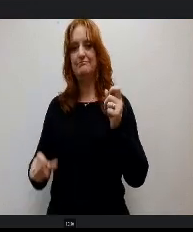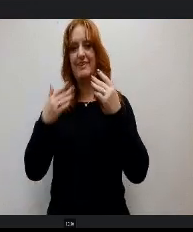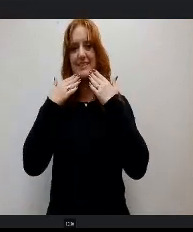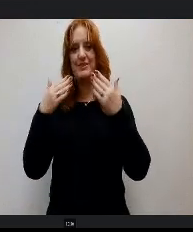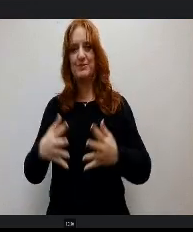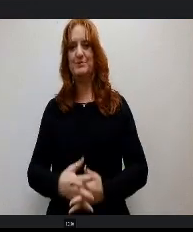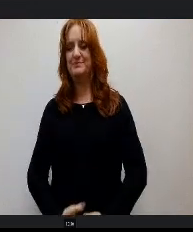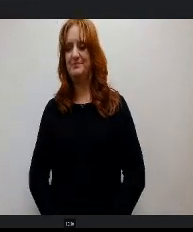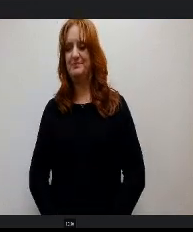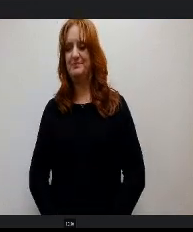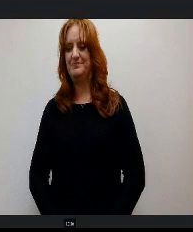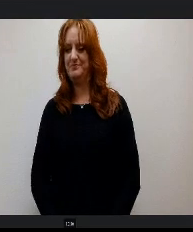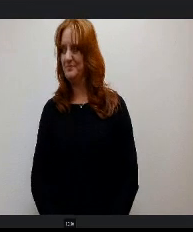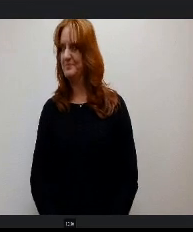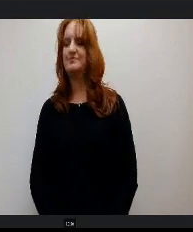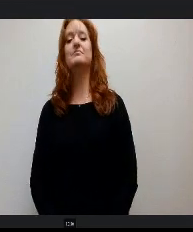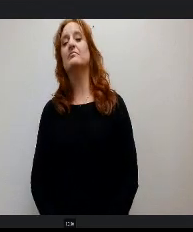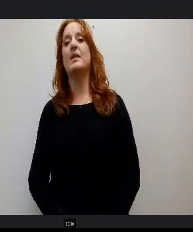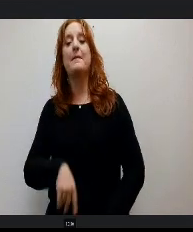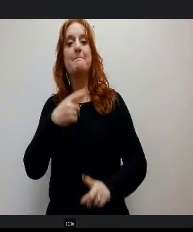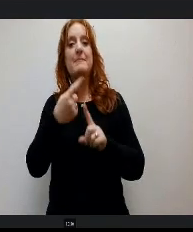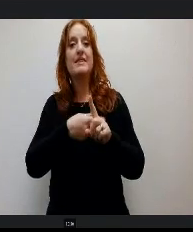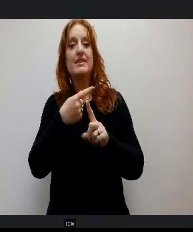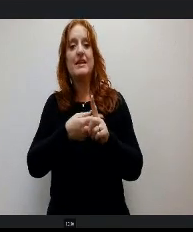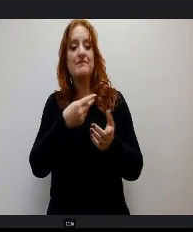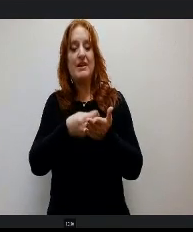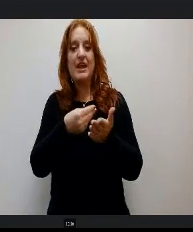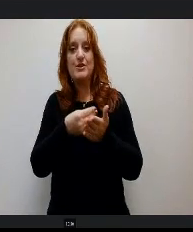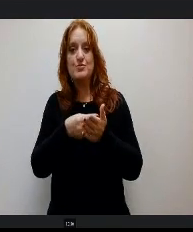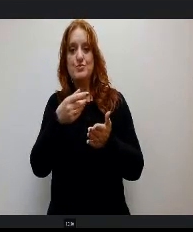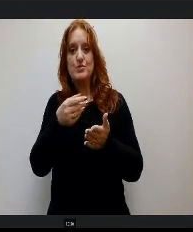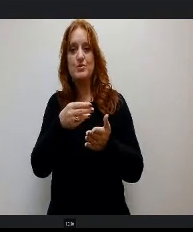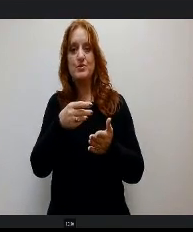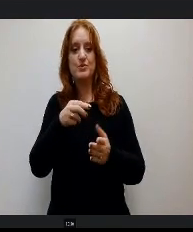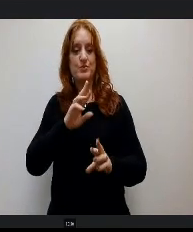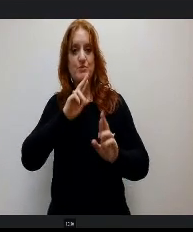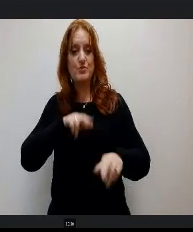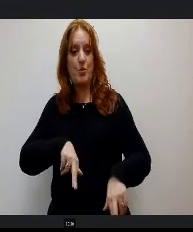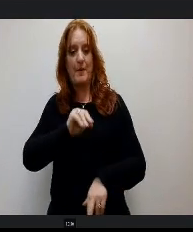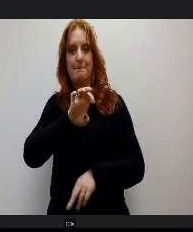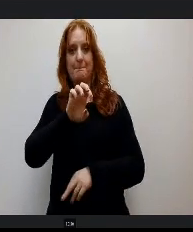Monthly financial report through March 20 24. Does anyone have questions or comments?